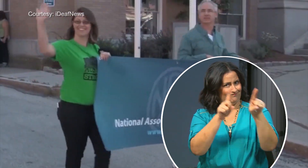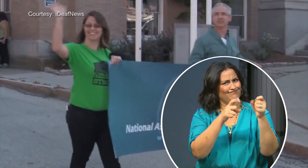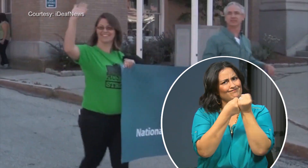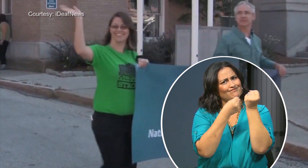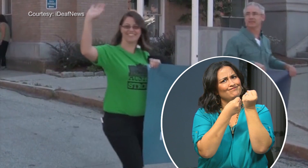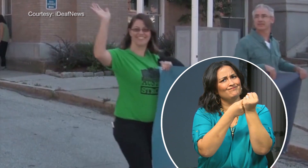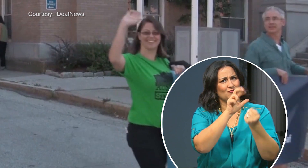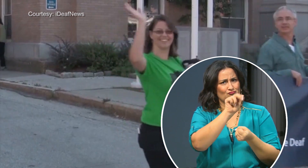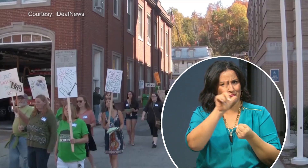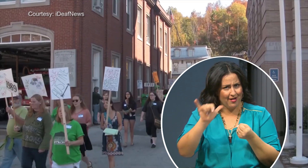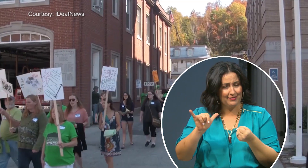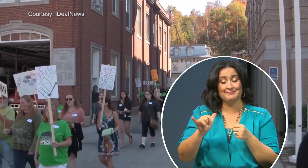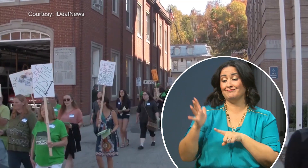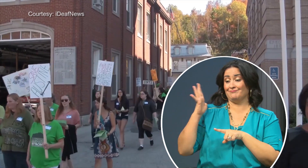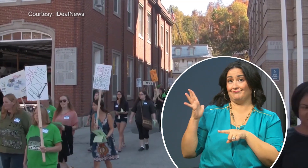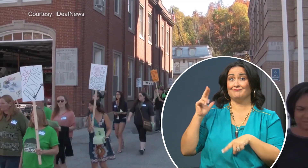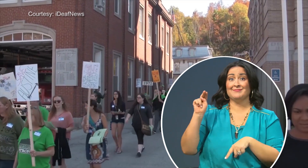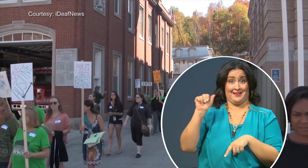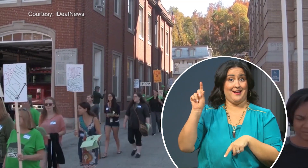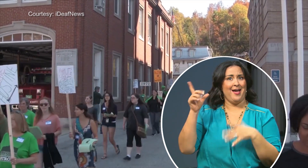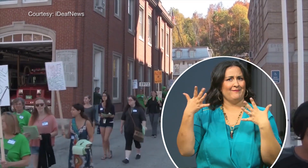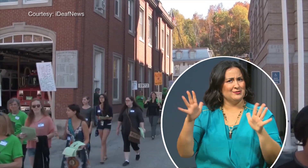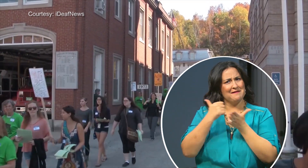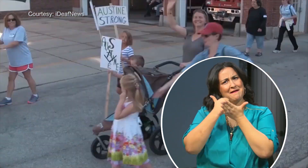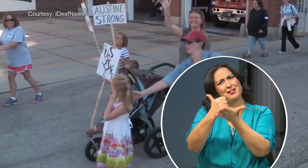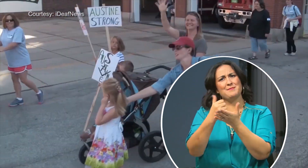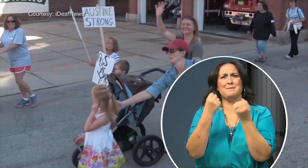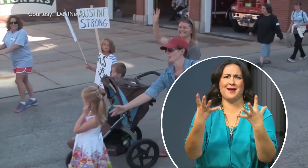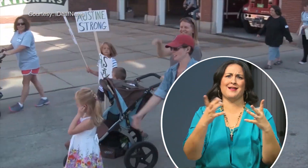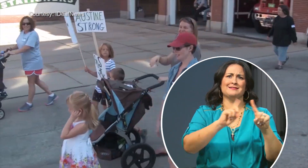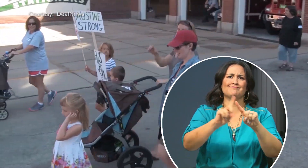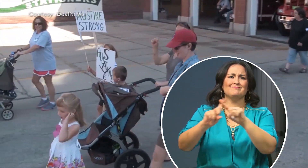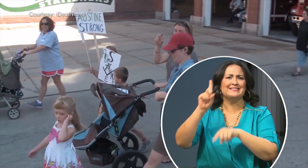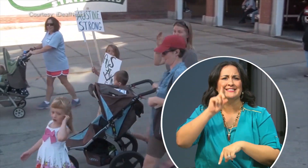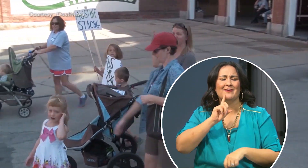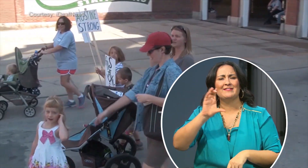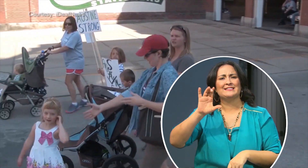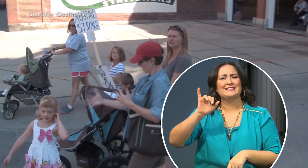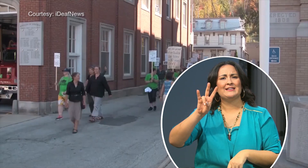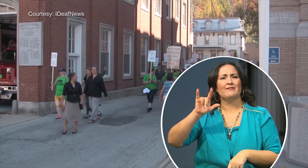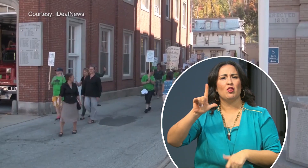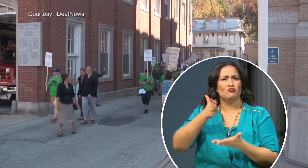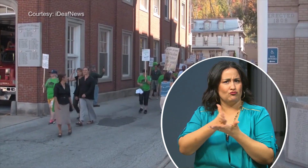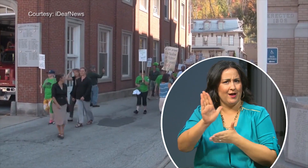In the past they have helped move along many civil rights movements for the Deaf and hope